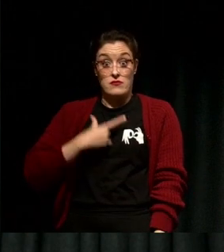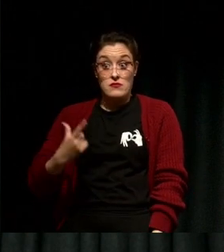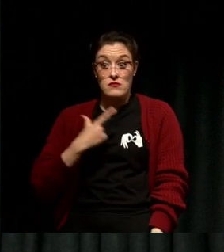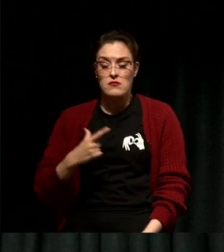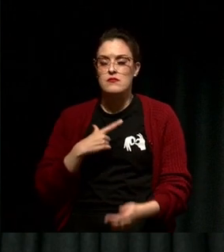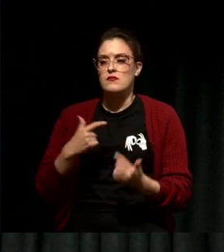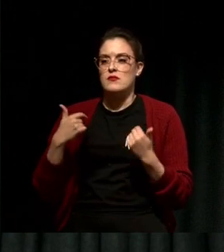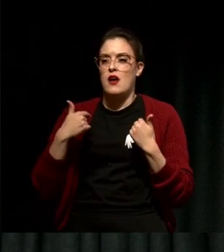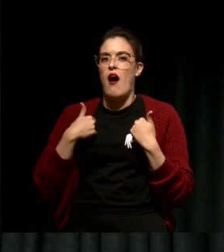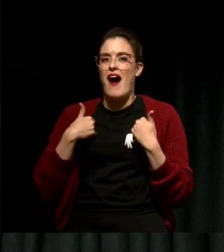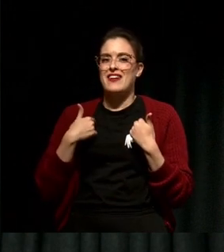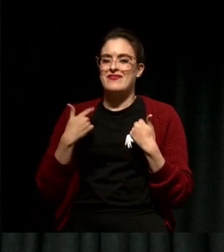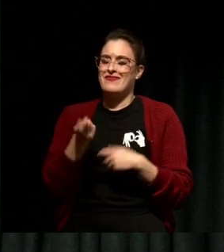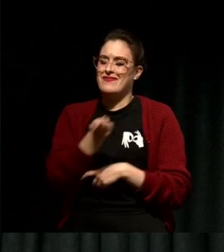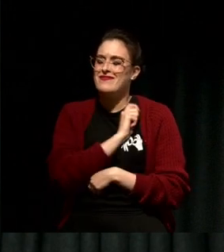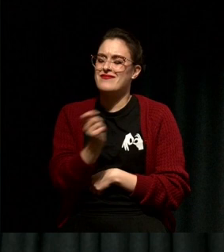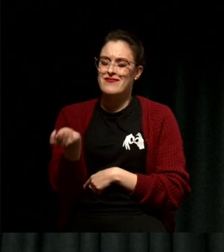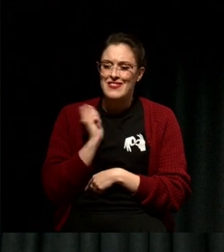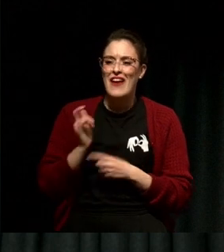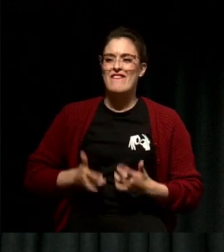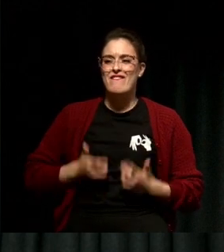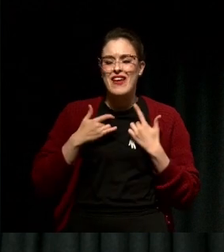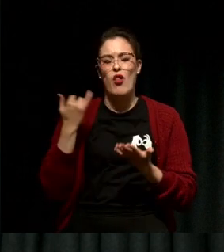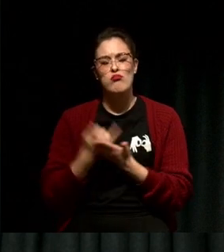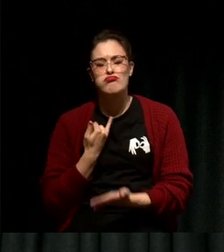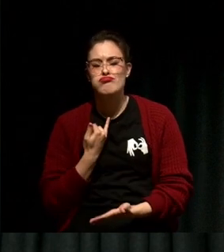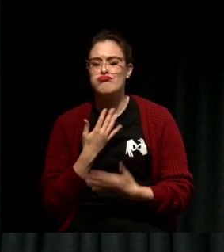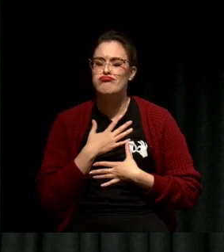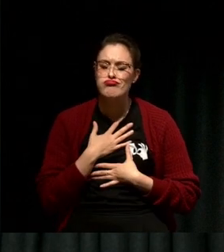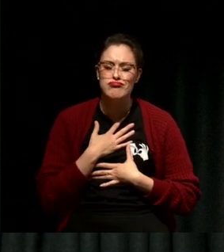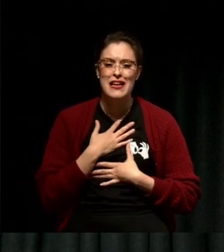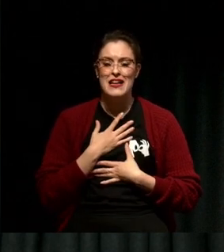the feeling of failure, was the feeling that failure was inevitable, that I was just gonna